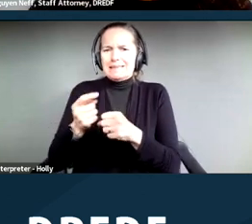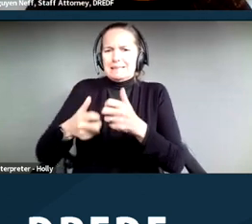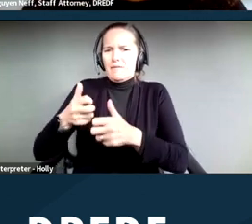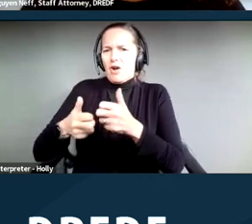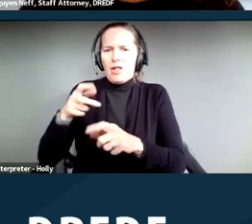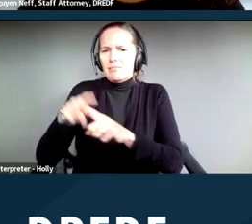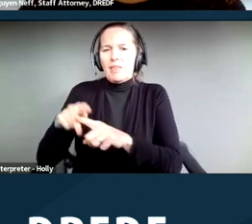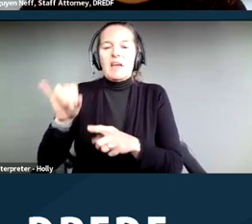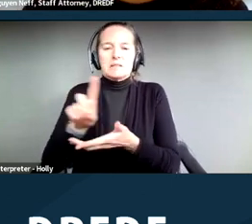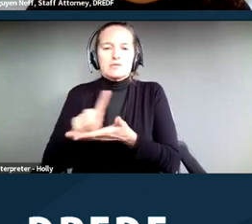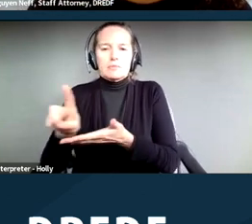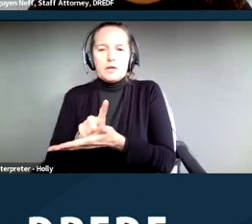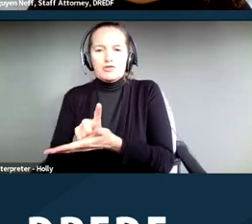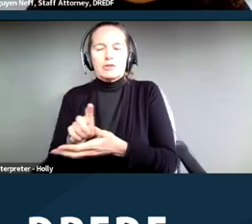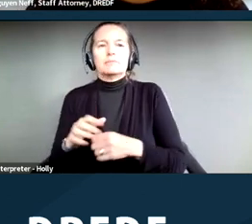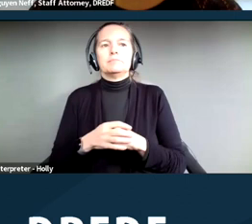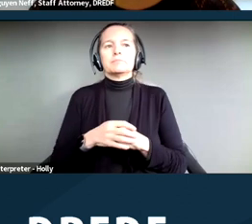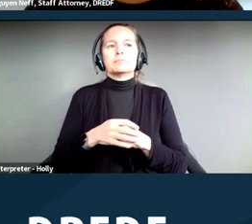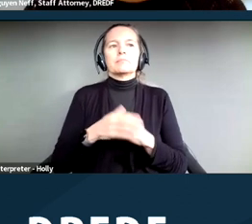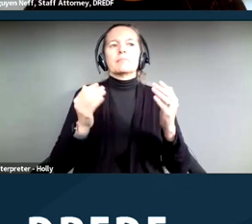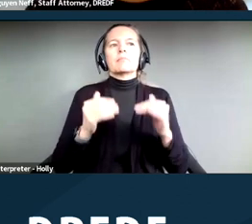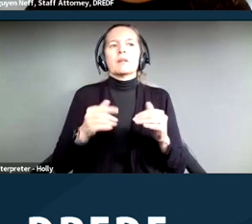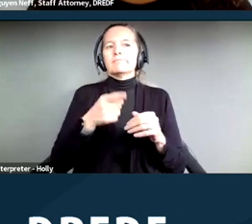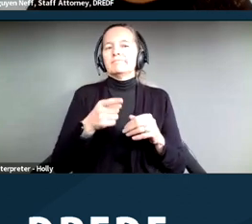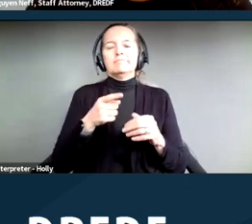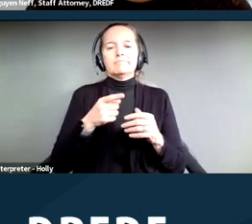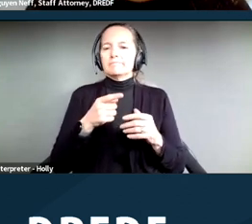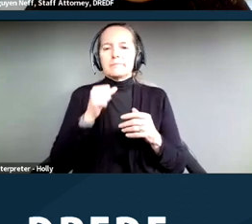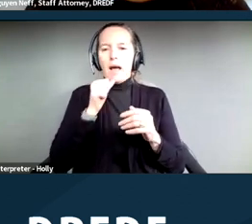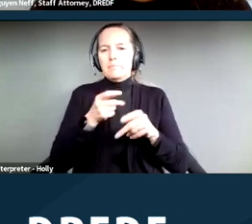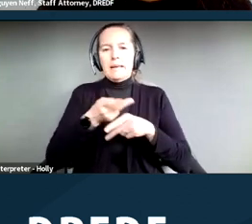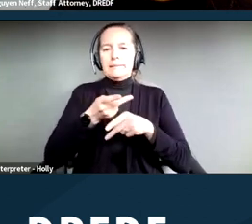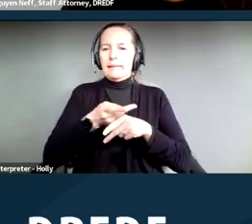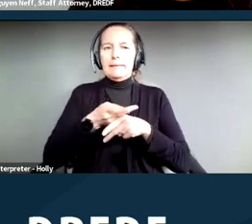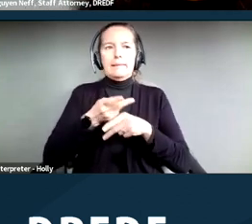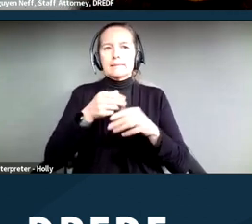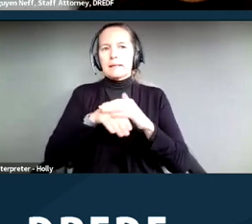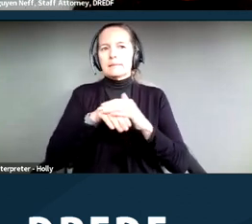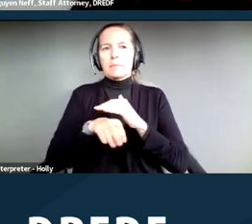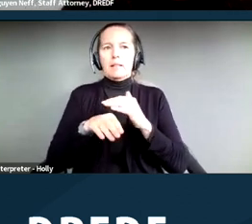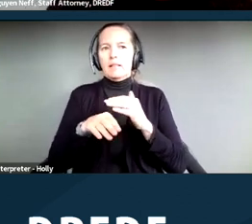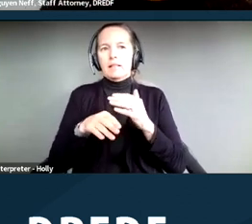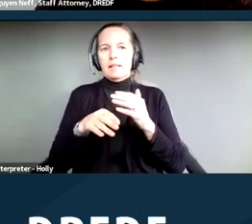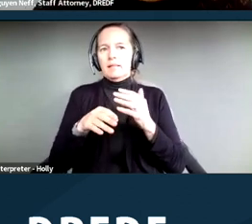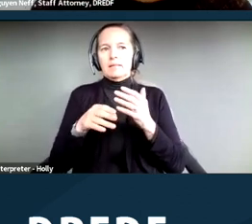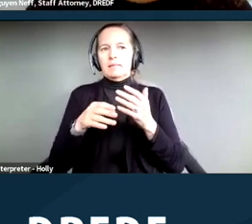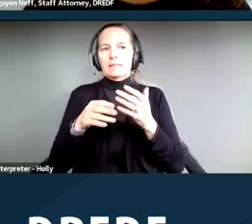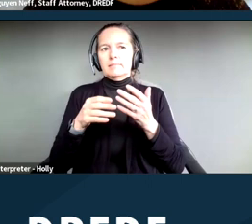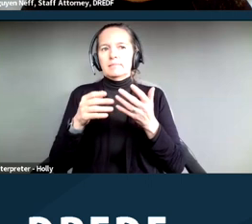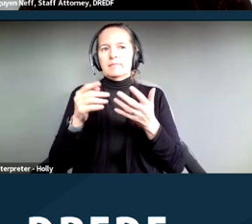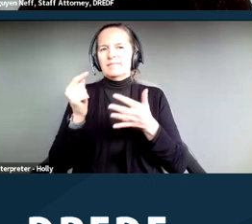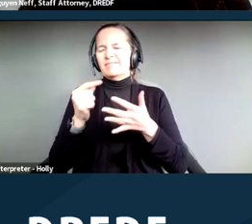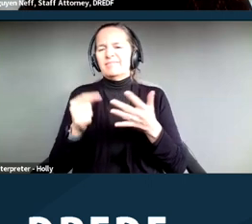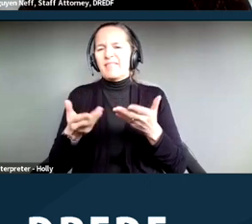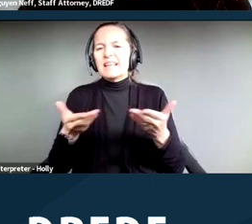And failure to maintain accessible services under the ADA, there's some exceptions, but the physical